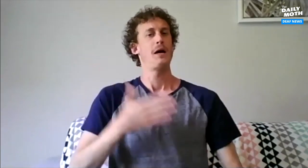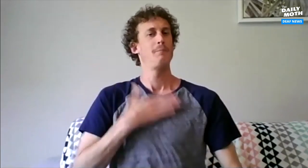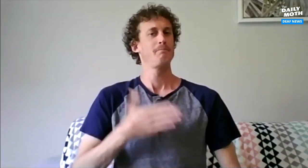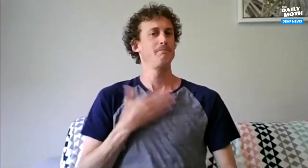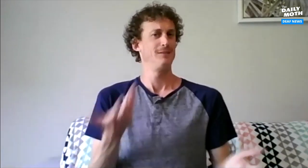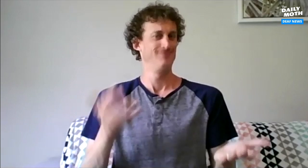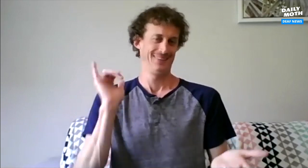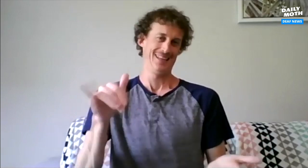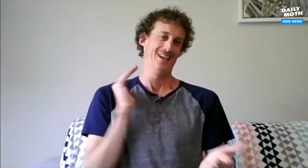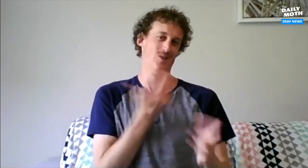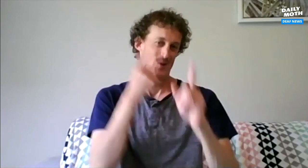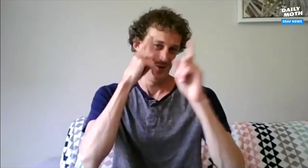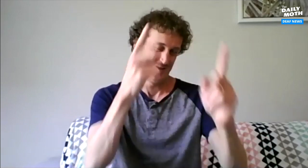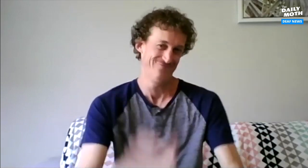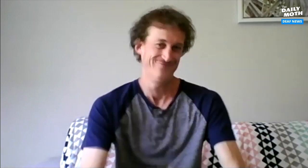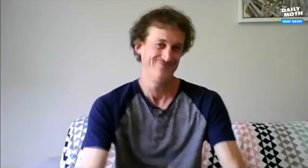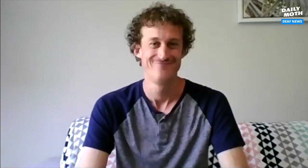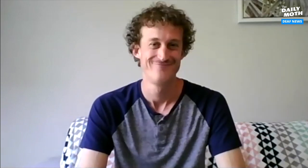then you can be happy with the service you're getting. That's our goal.